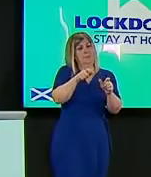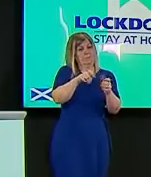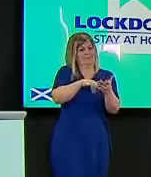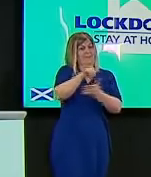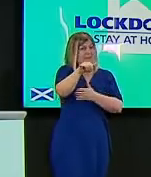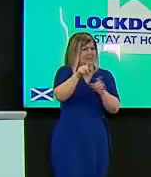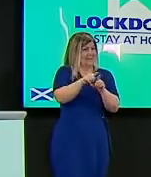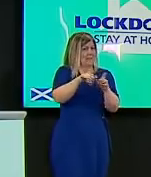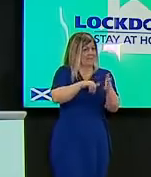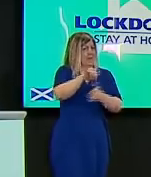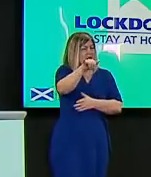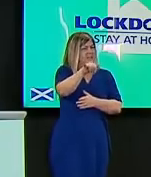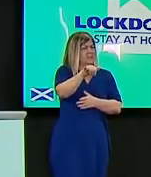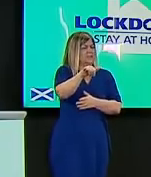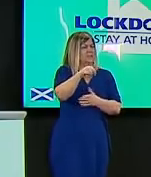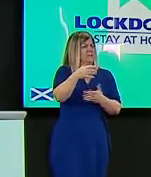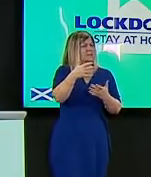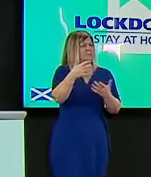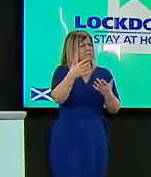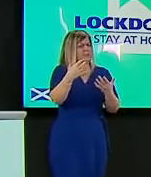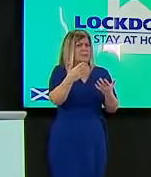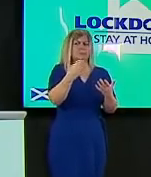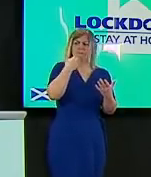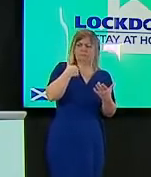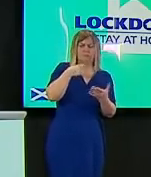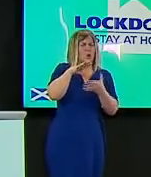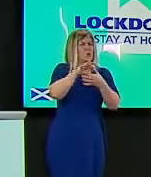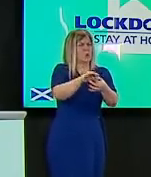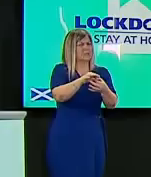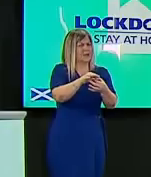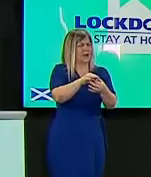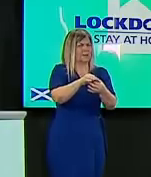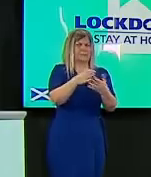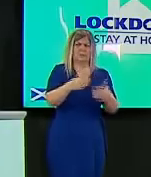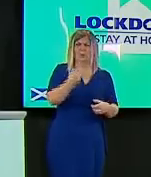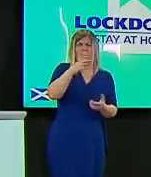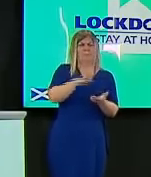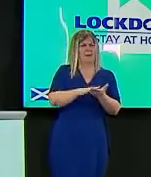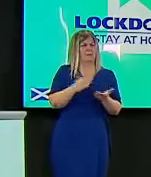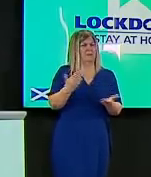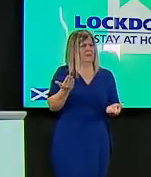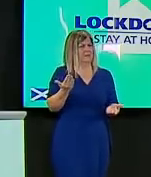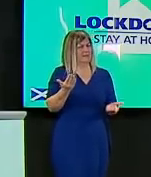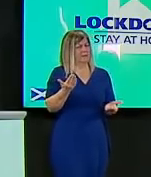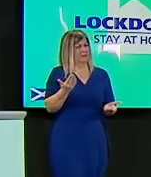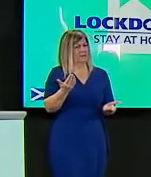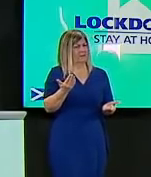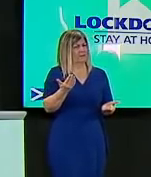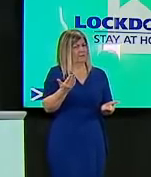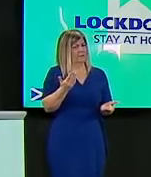um almost a month on and isn't there a risk that this time lag could have resulted in it spreading